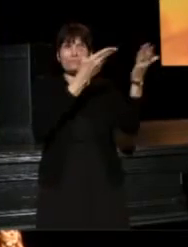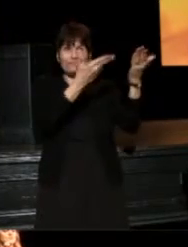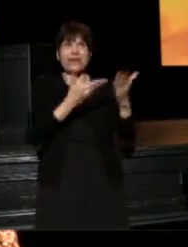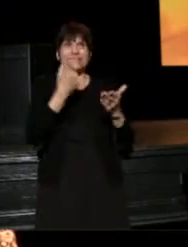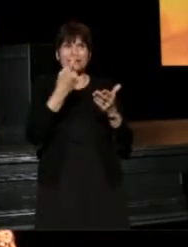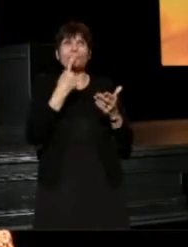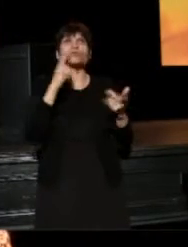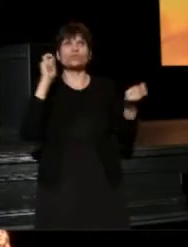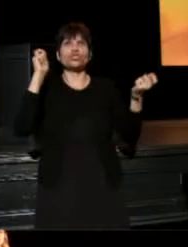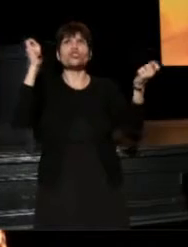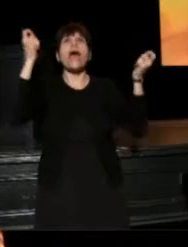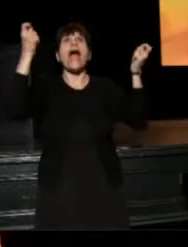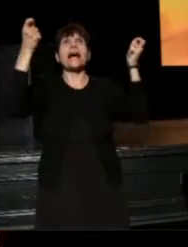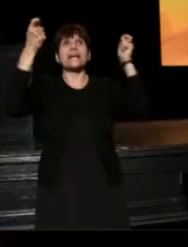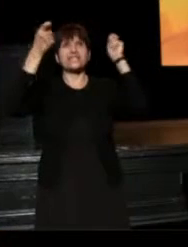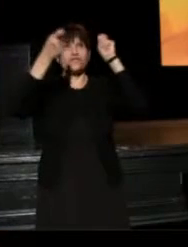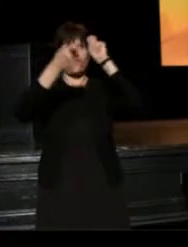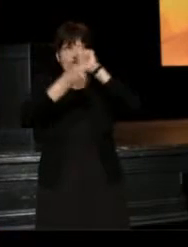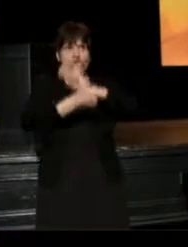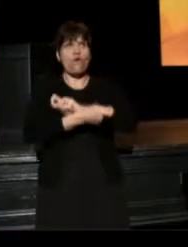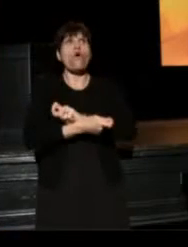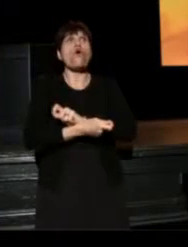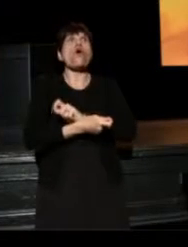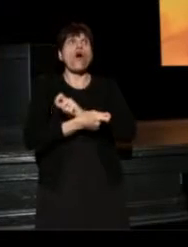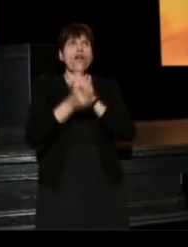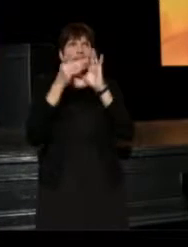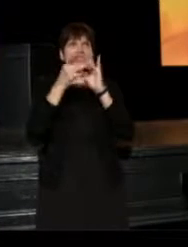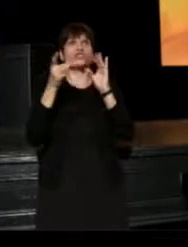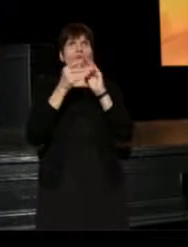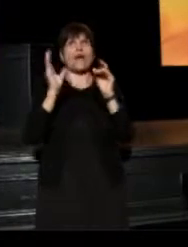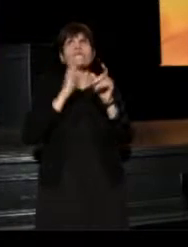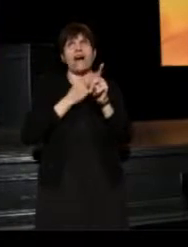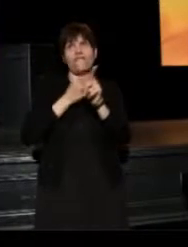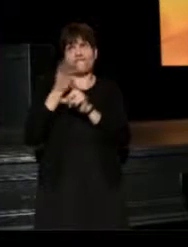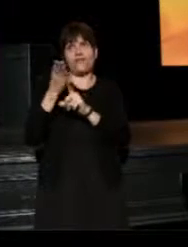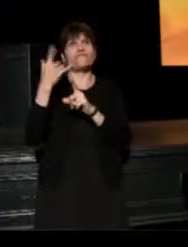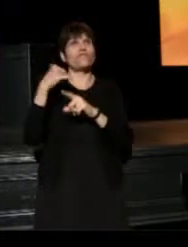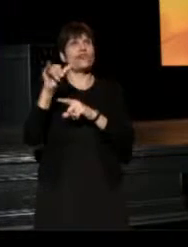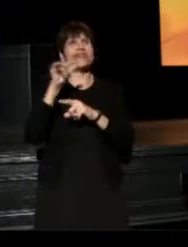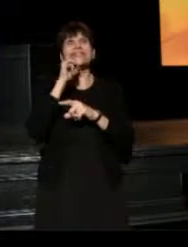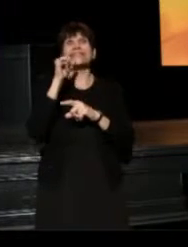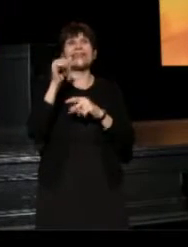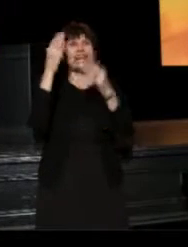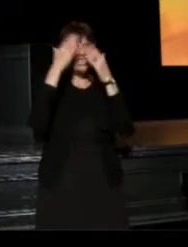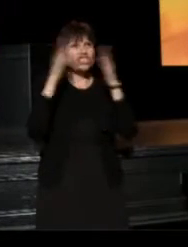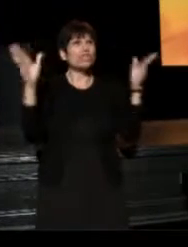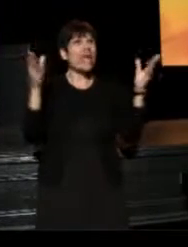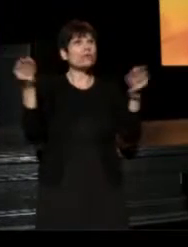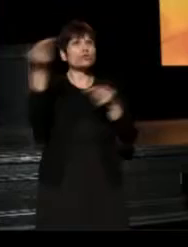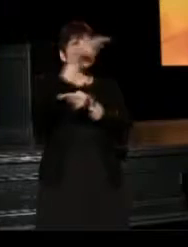who would transform the story of our field forever. You see, there hadn't been a general circulation magazine